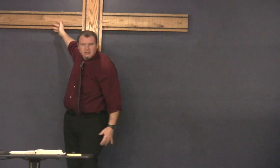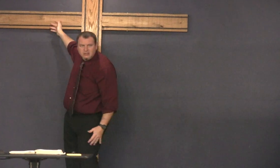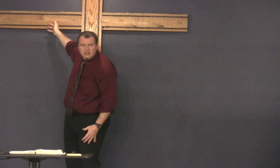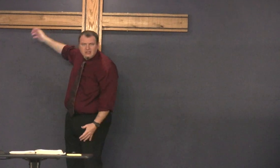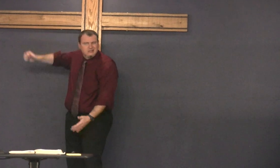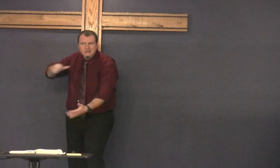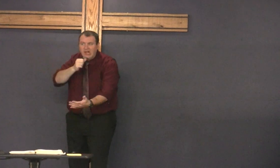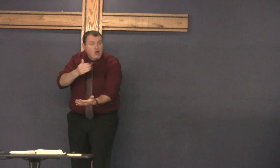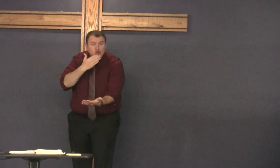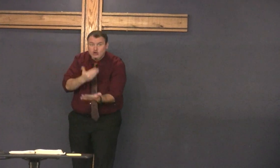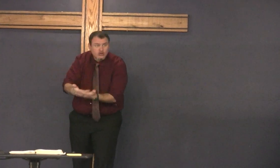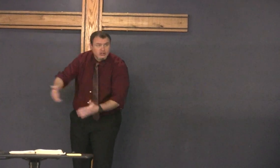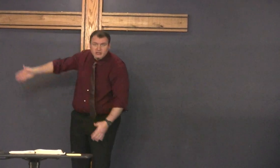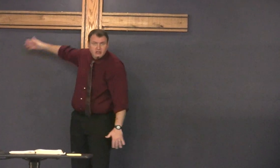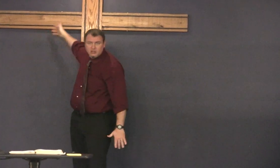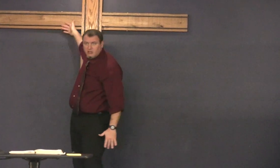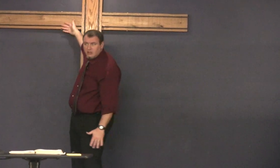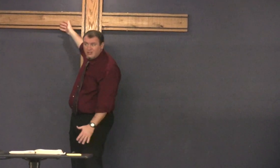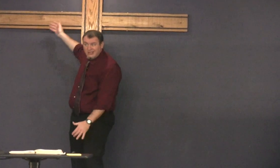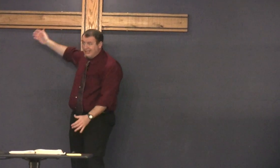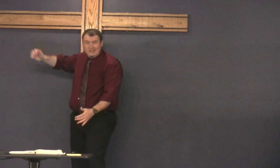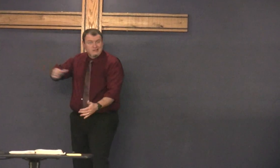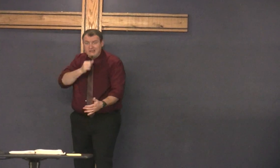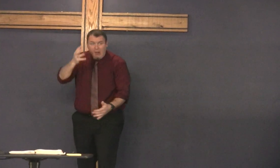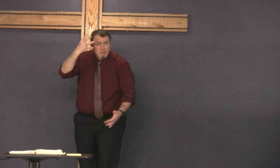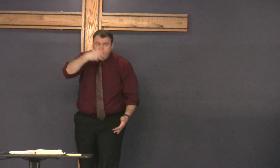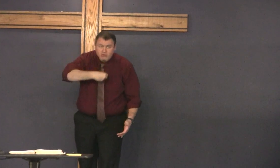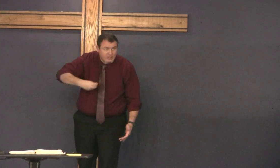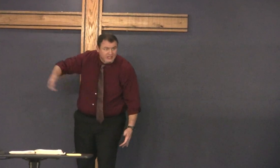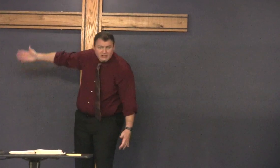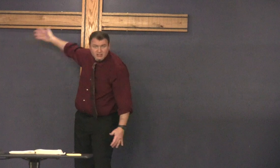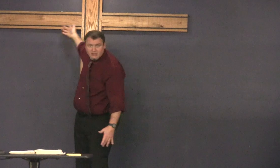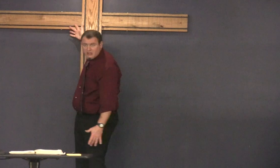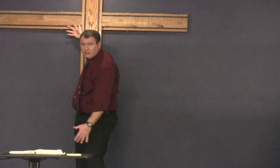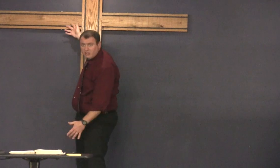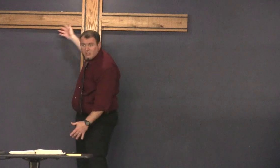it's not easy it's not good it's not pretty